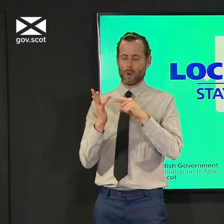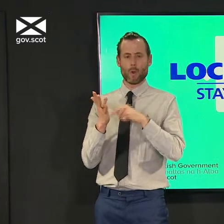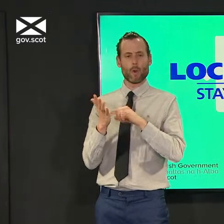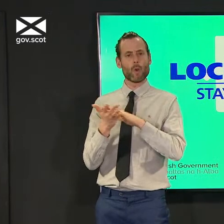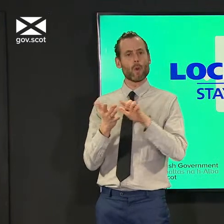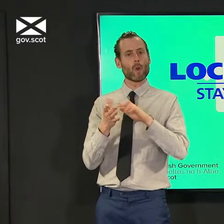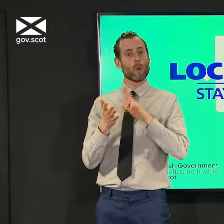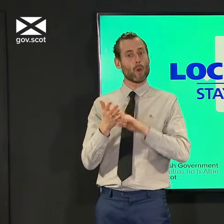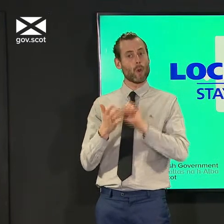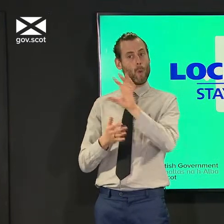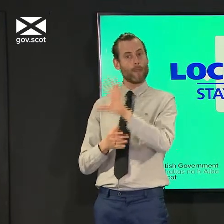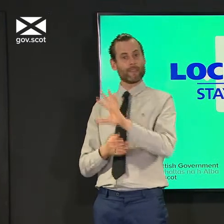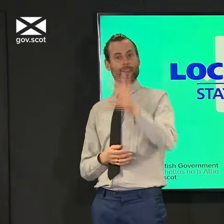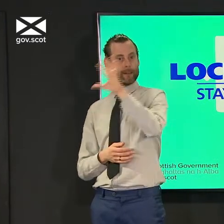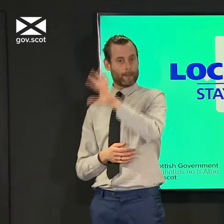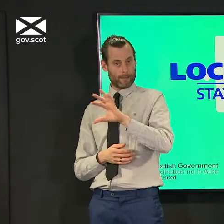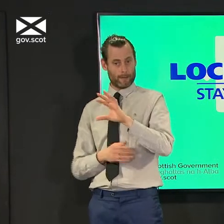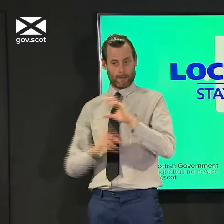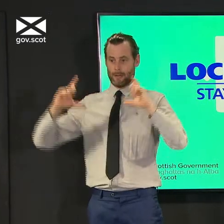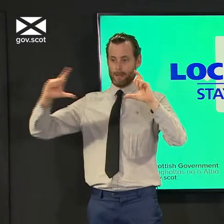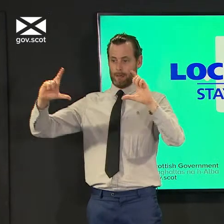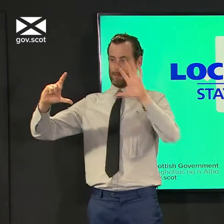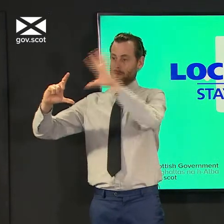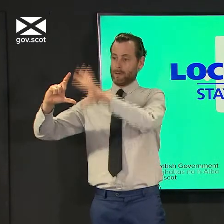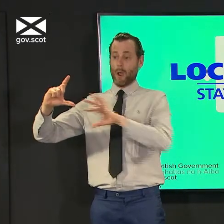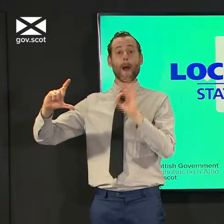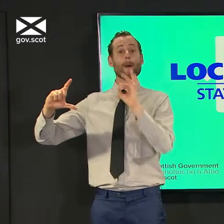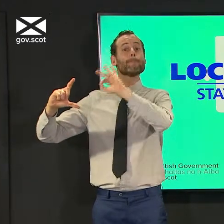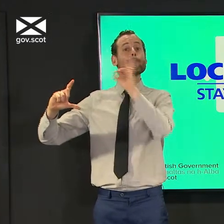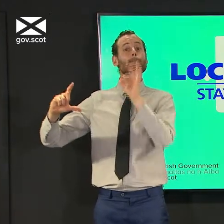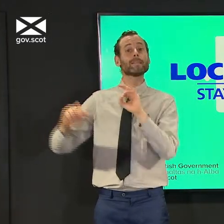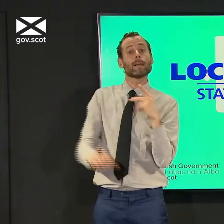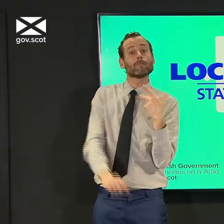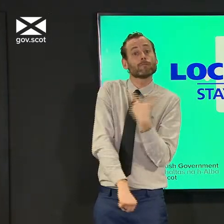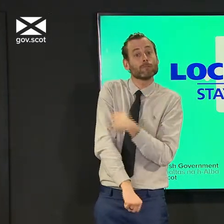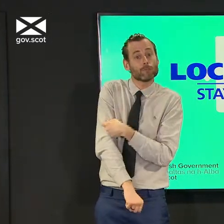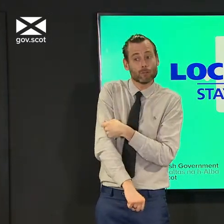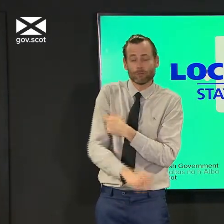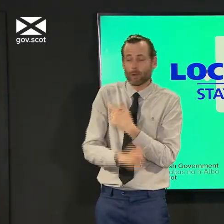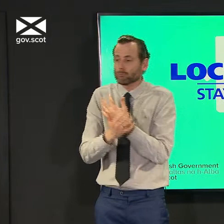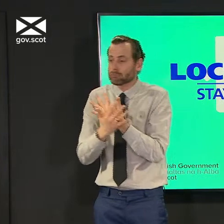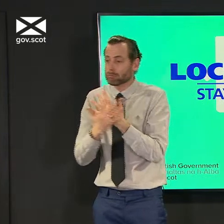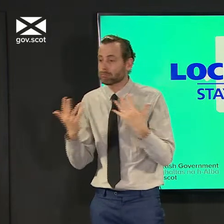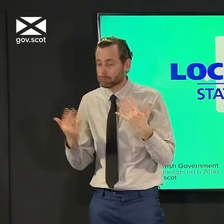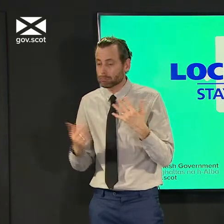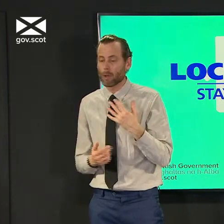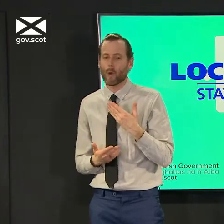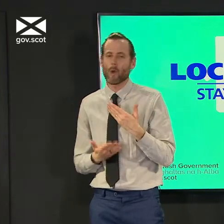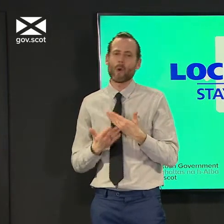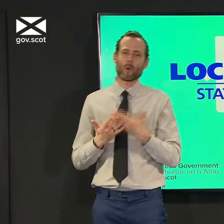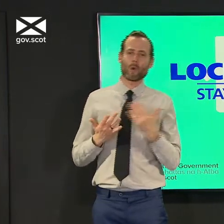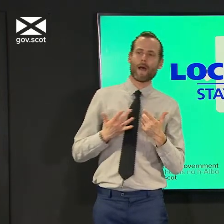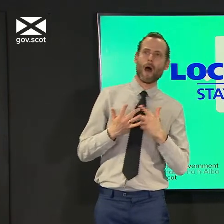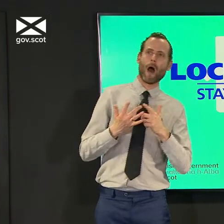of the uh so lothian as a percentage in terms of vaccinating uh the population as a percentage of